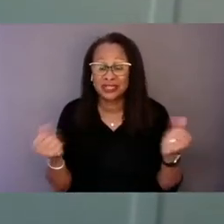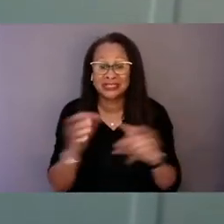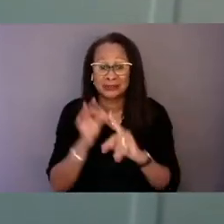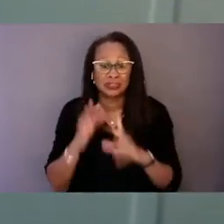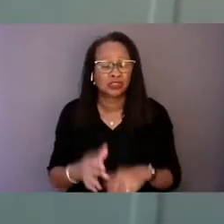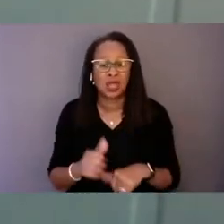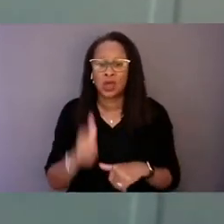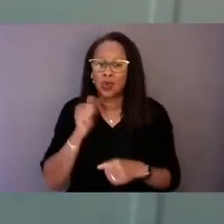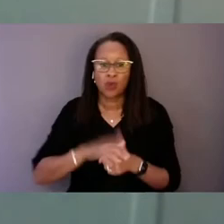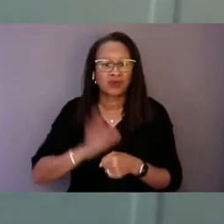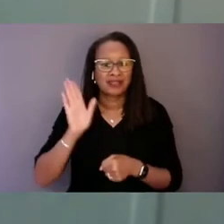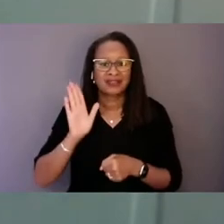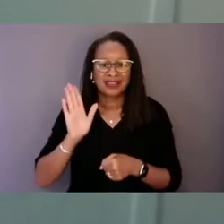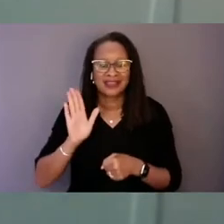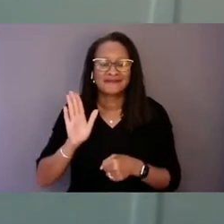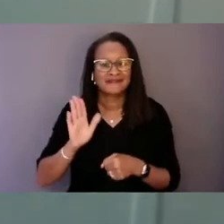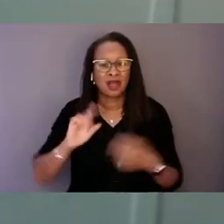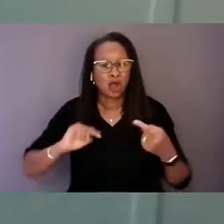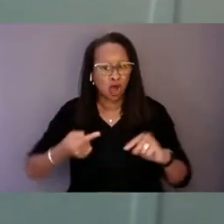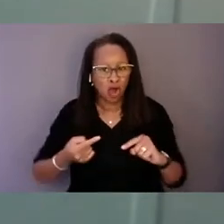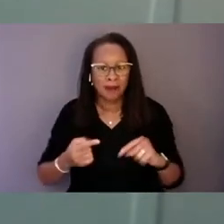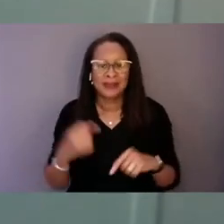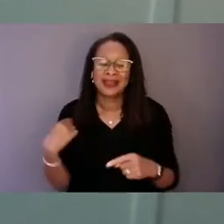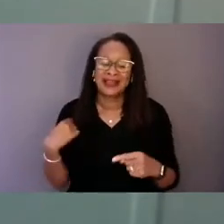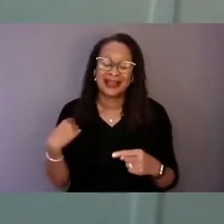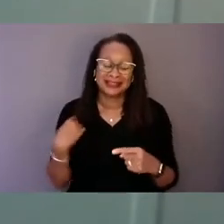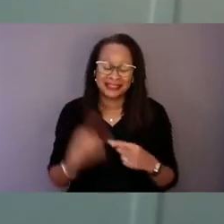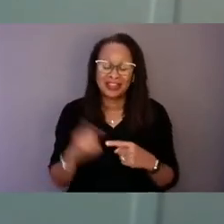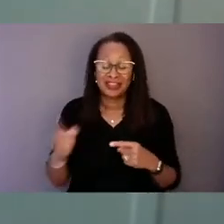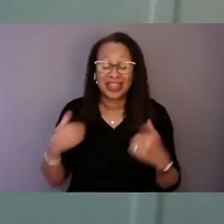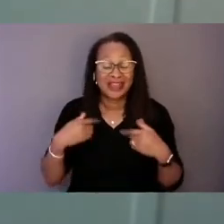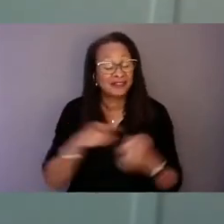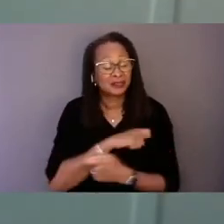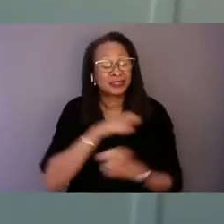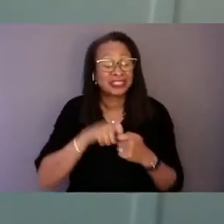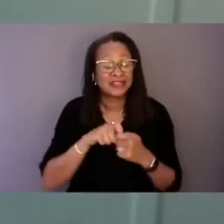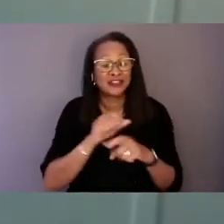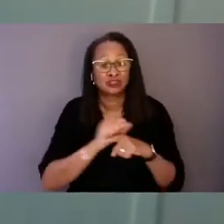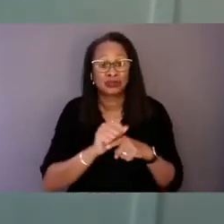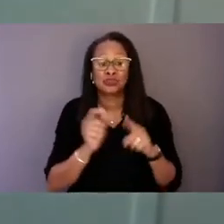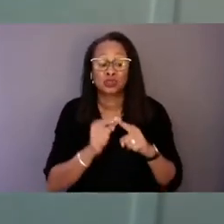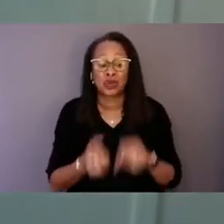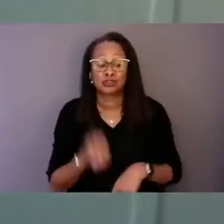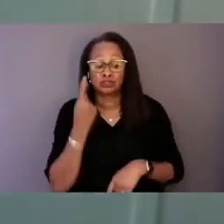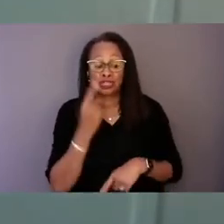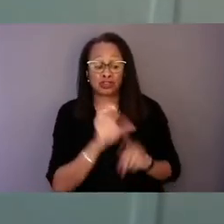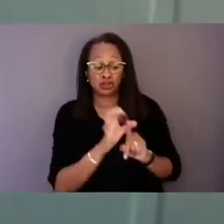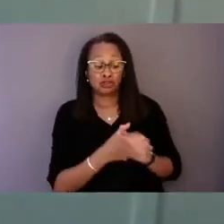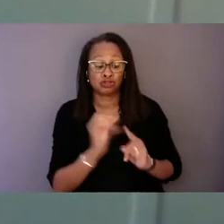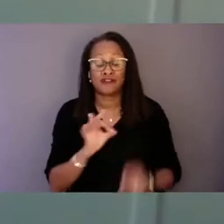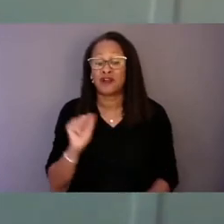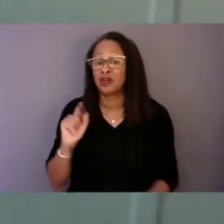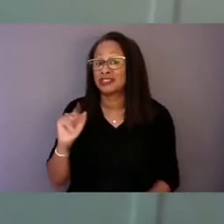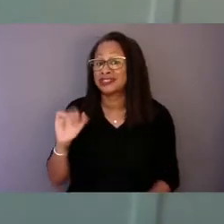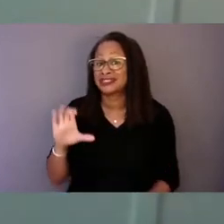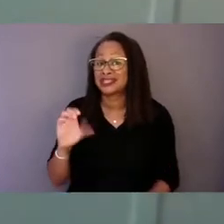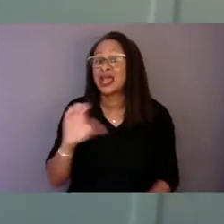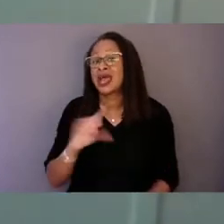unless they have specific training to understand the culture of autistic and other neurodiverse people.